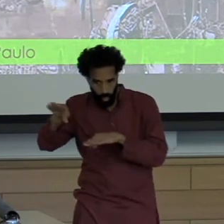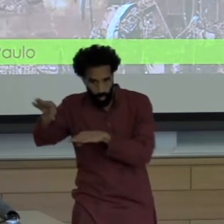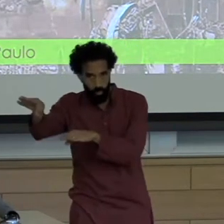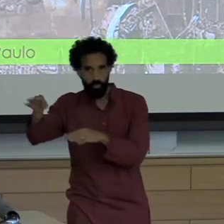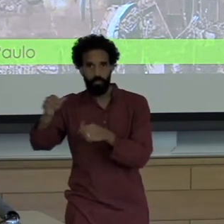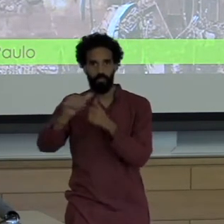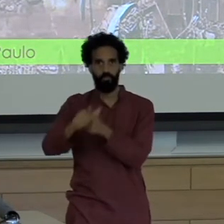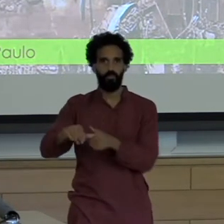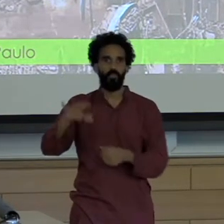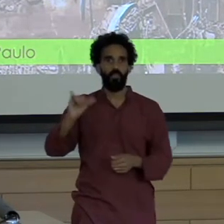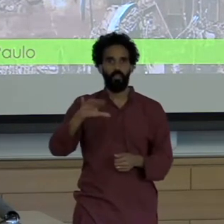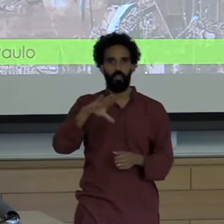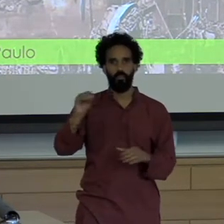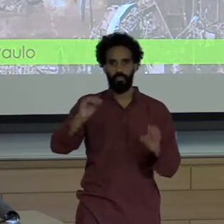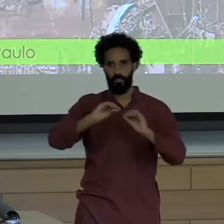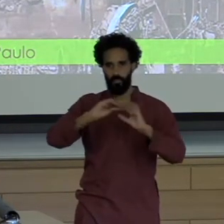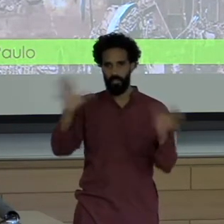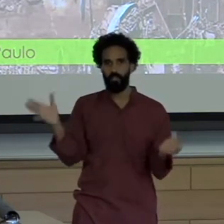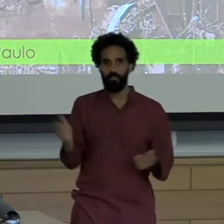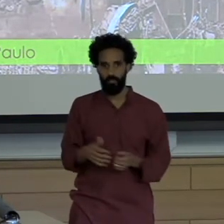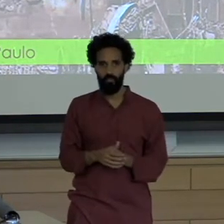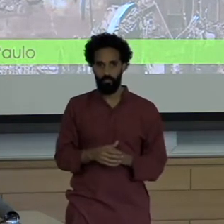The economic impact and away from the victims